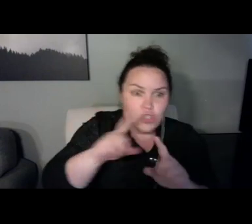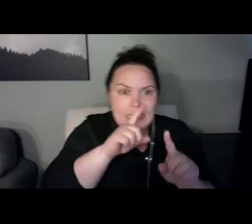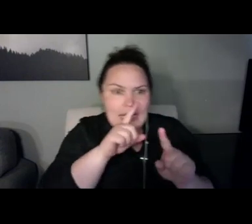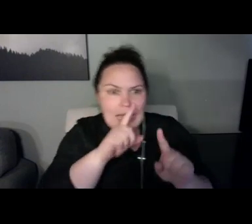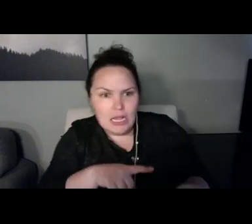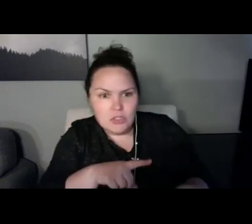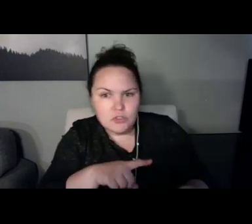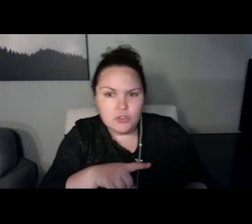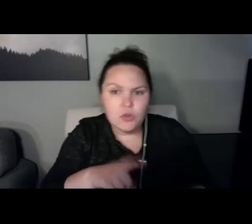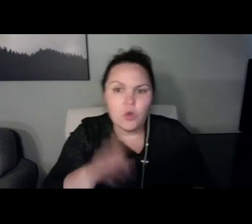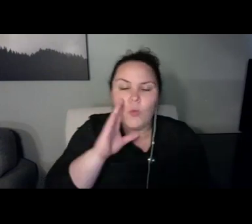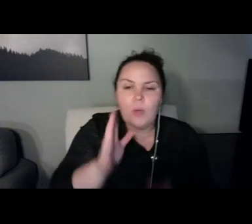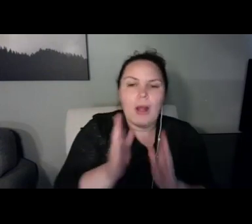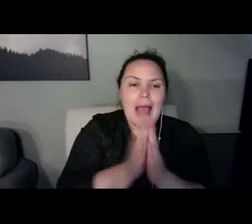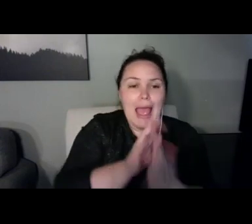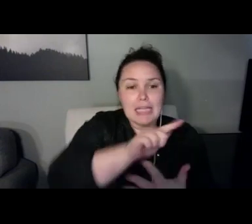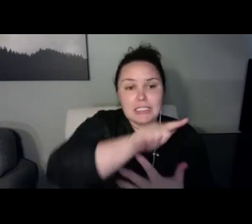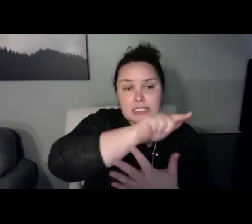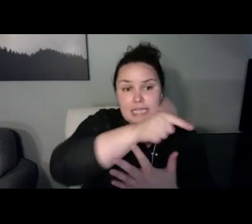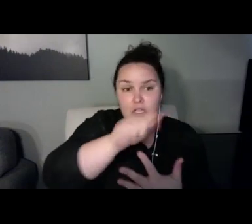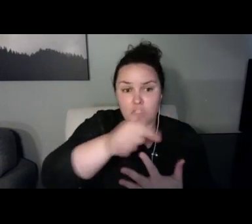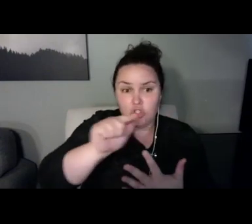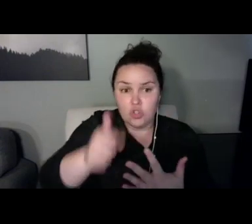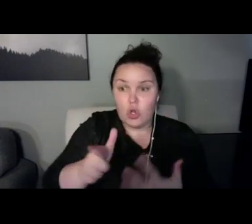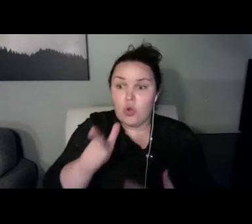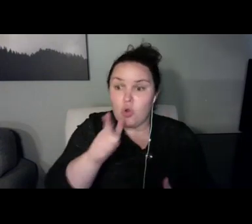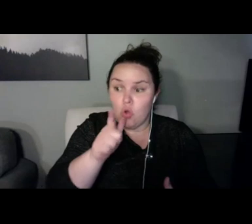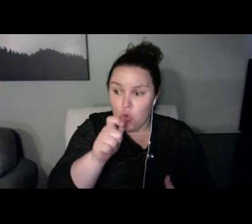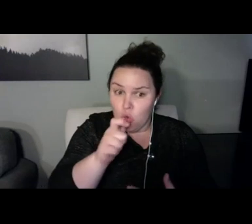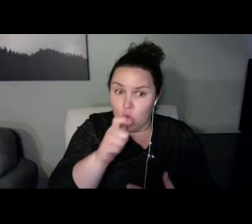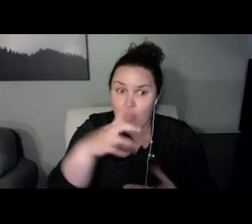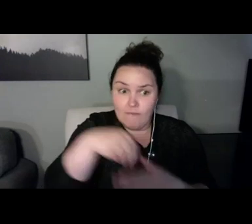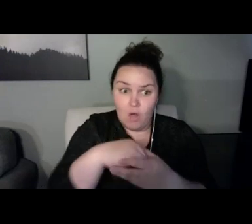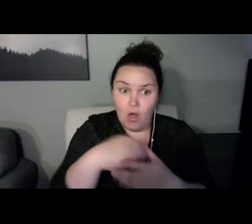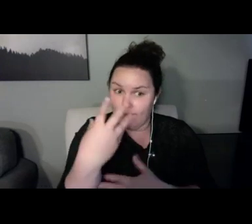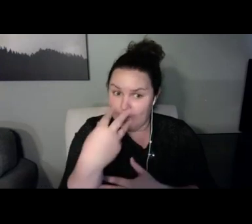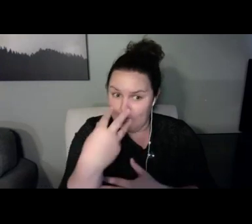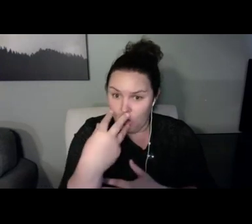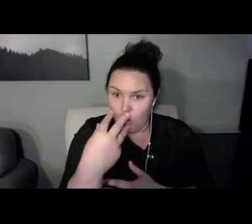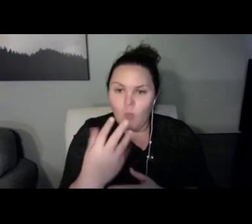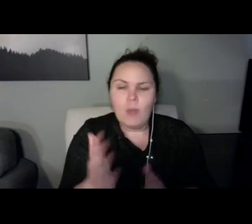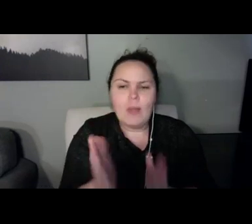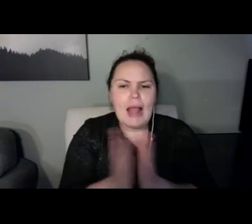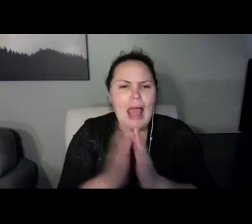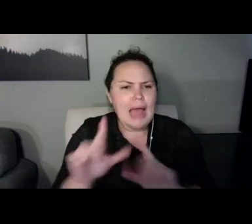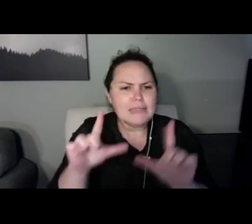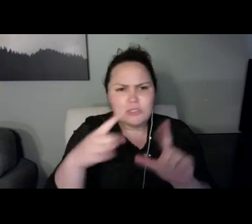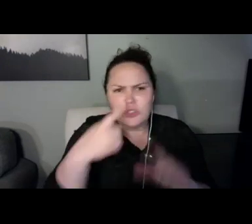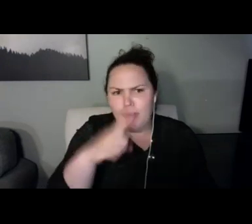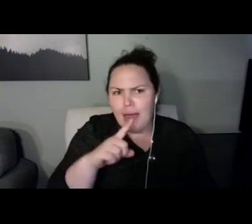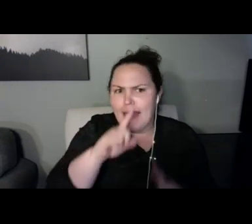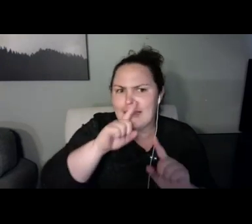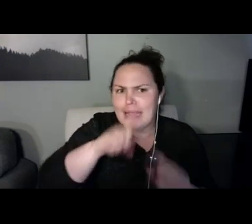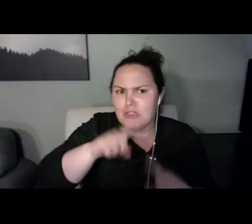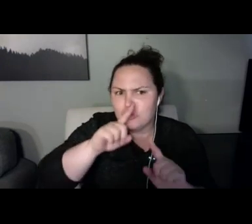I'm going to take it to a tractor pull for you. He sent me a video. I said, well, dad's sending a semi up that